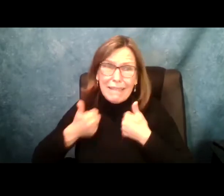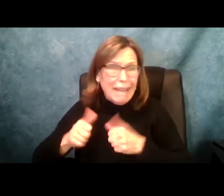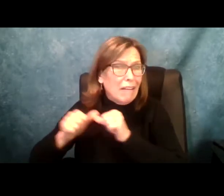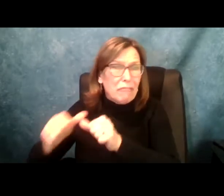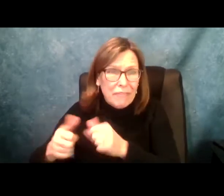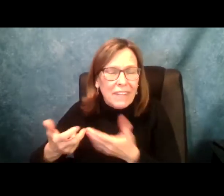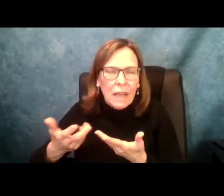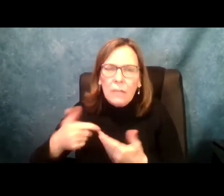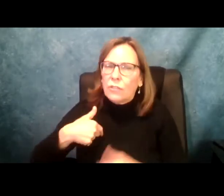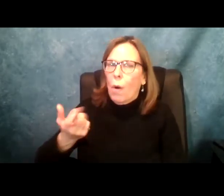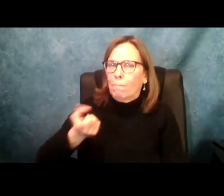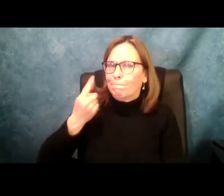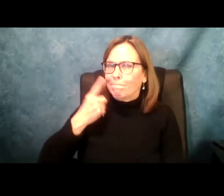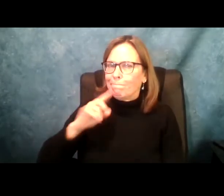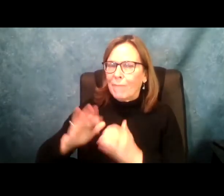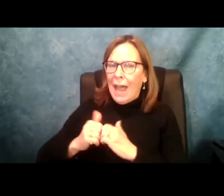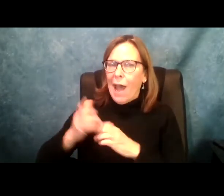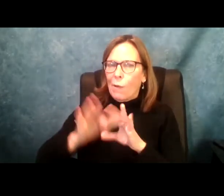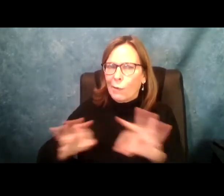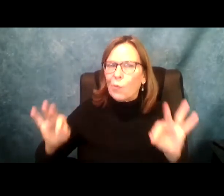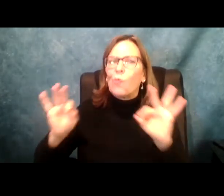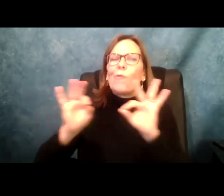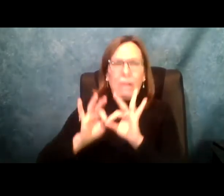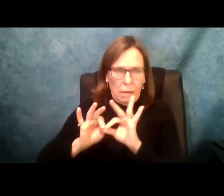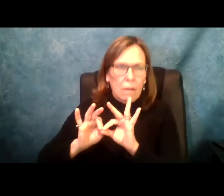able to still be slightly independent and live, quite